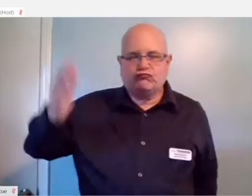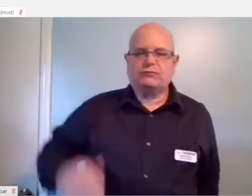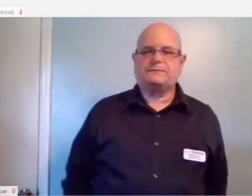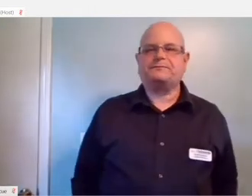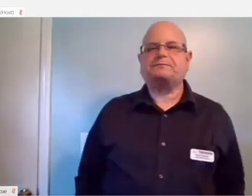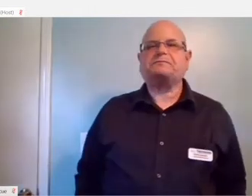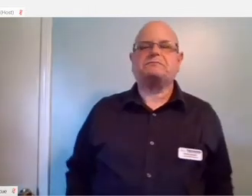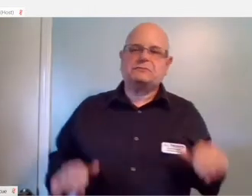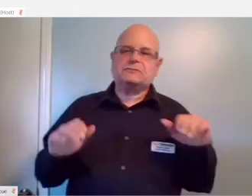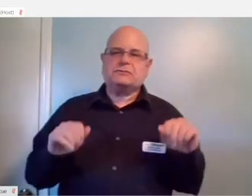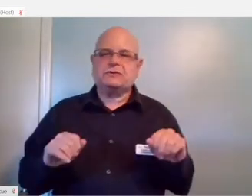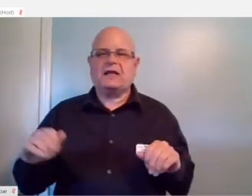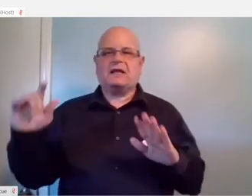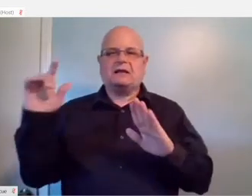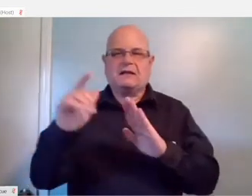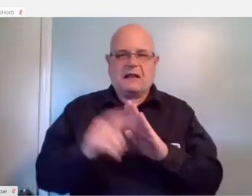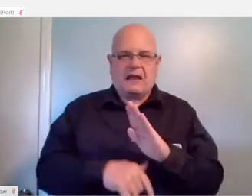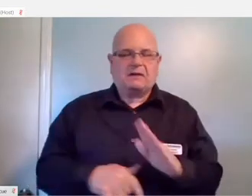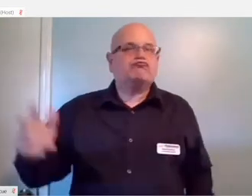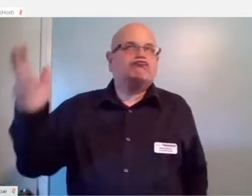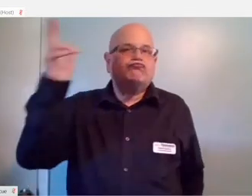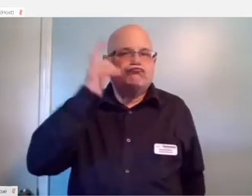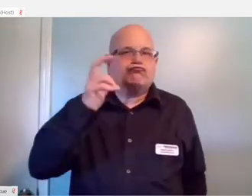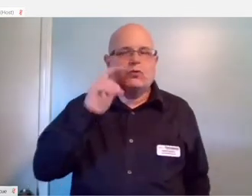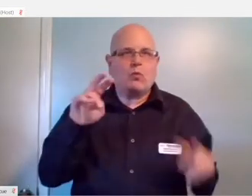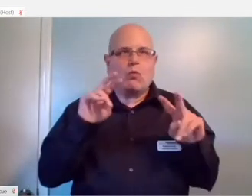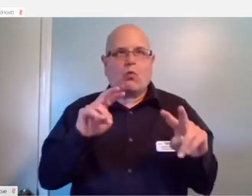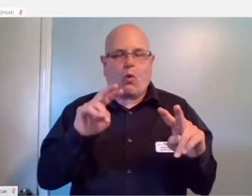and you will be able to go back in and watch the video.